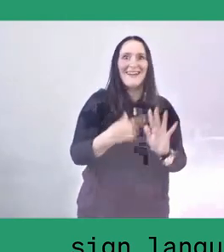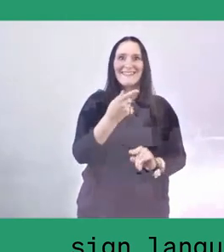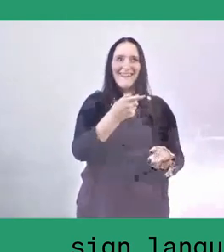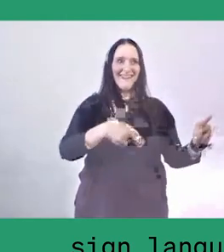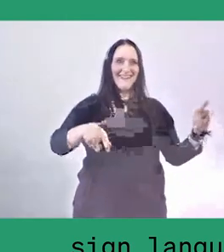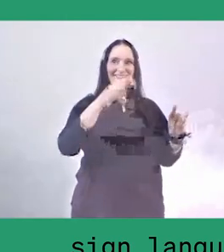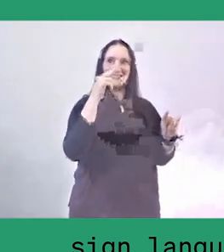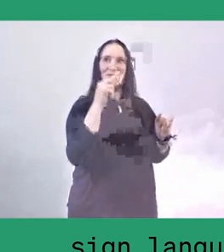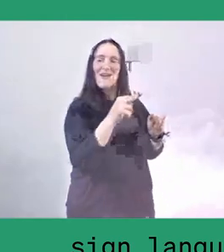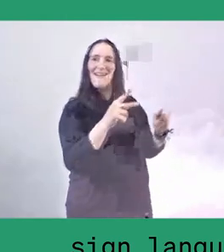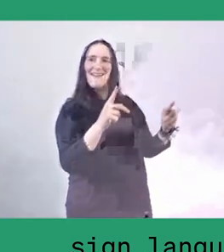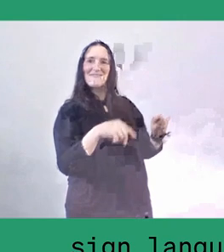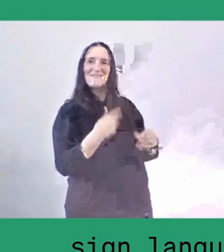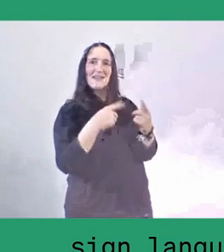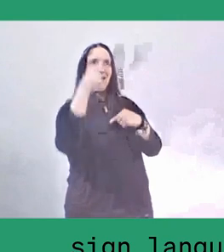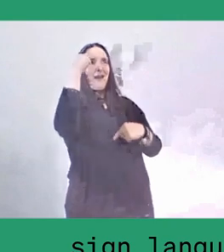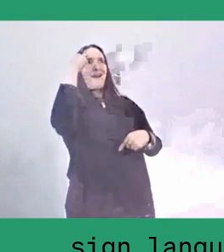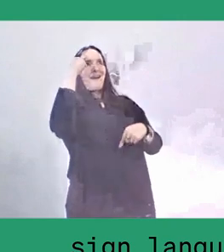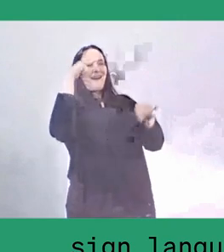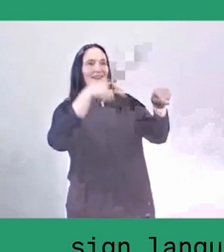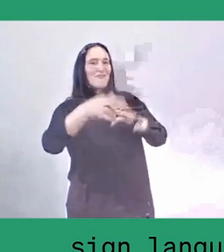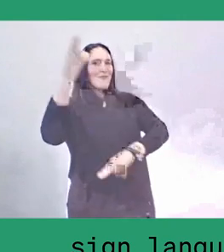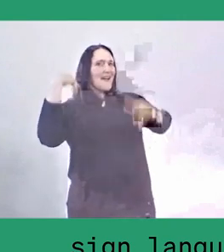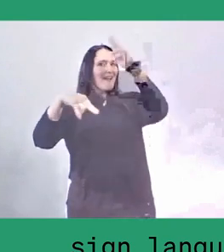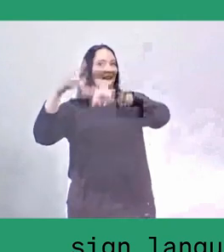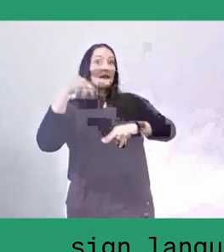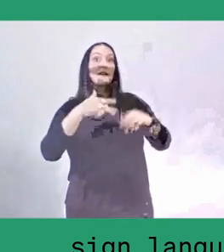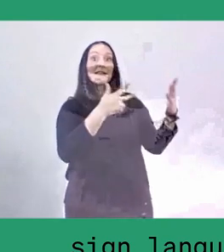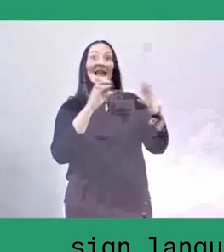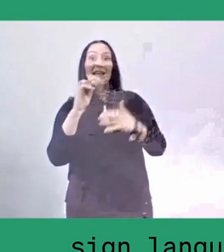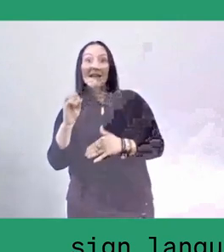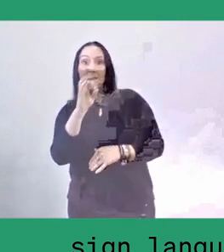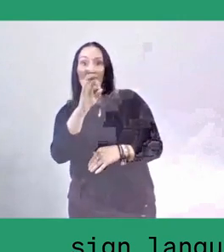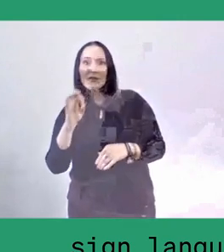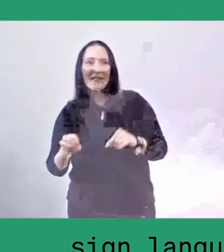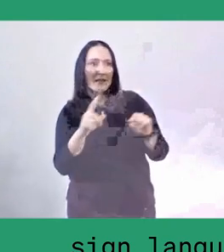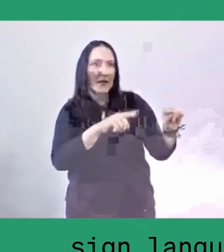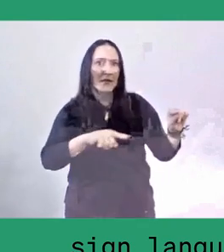As we all know, during the pandemic, there were 80% of migrant workers abroad who returned to their base.